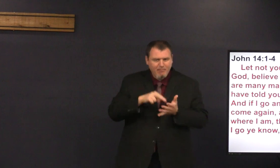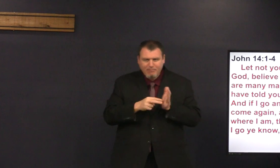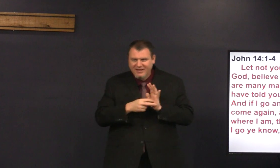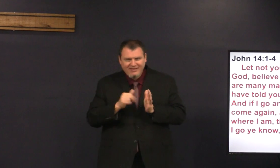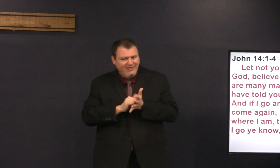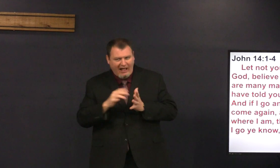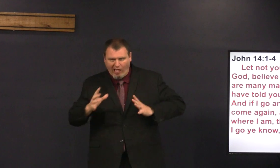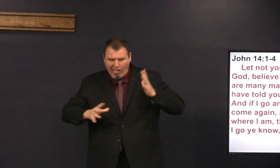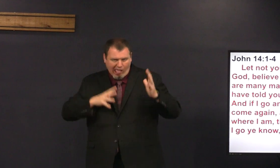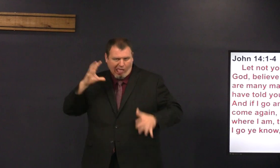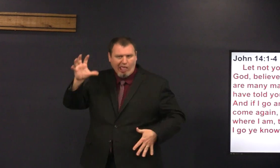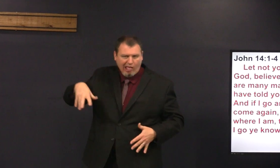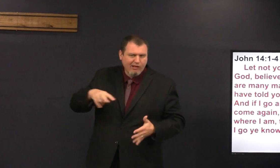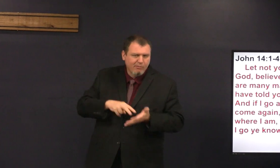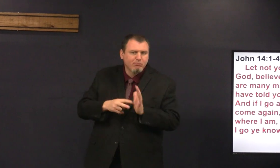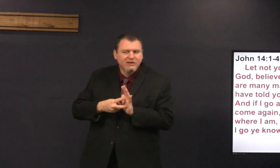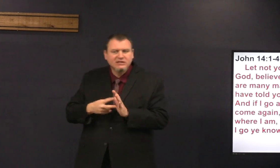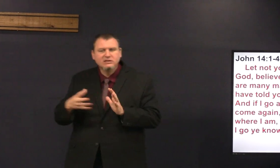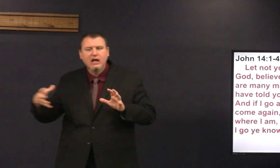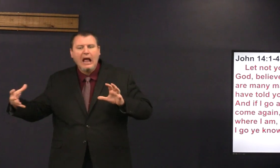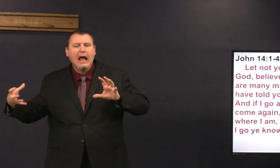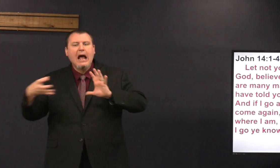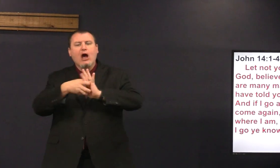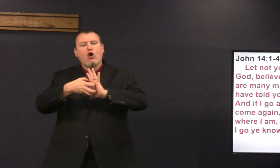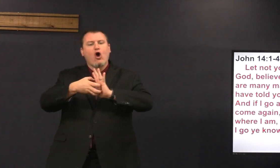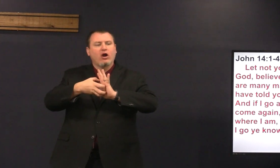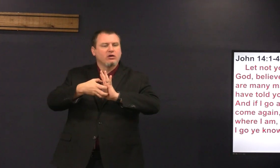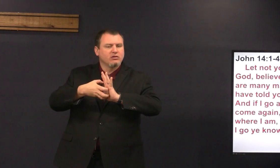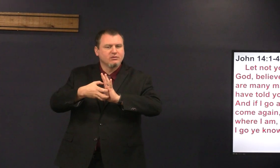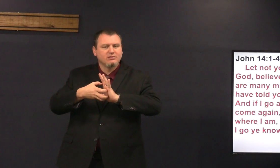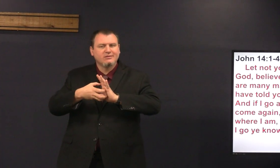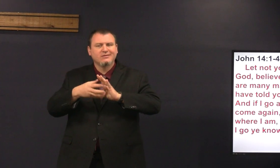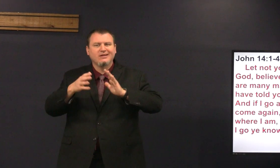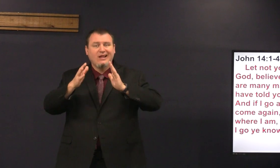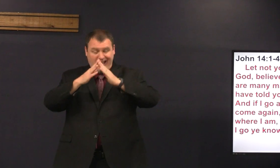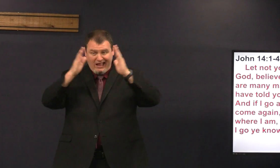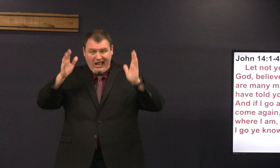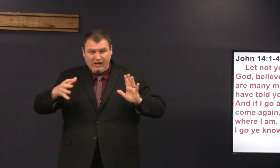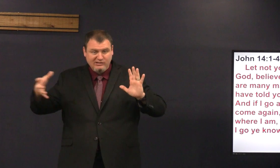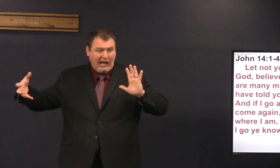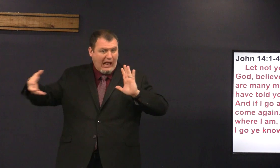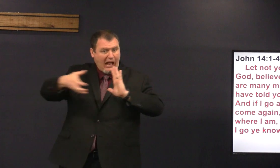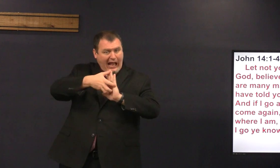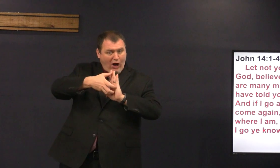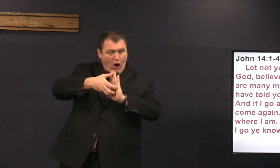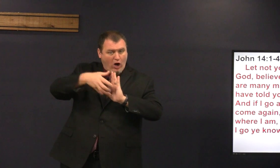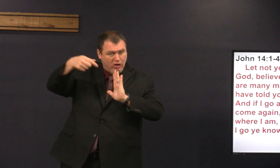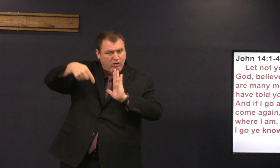but the translator in the 1600s didn't mean that he meant something added on to the main house